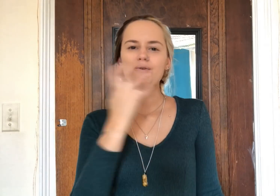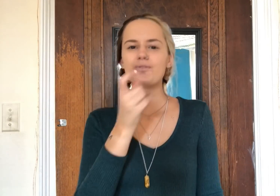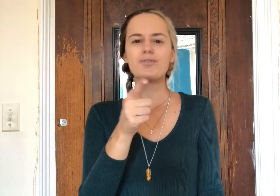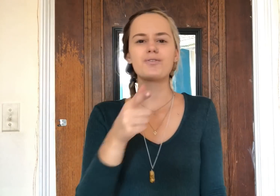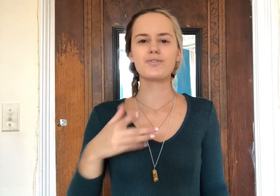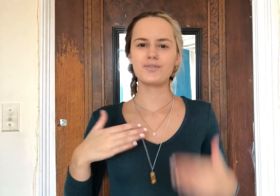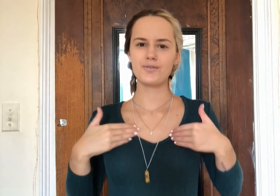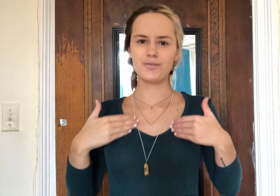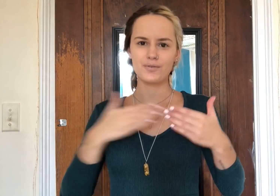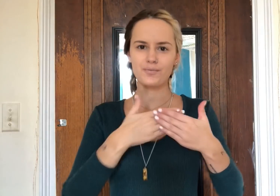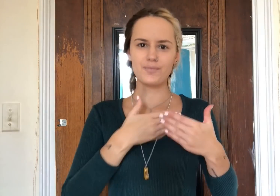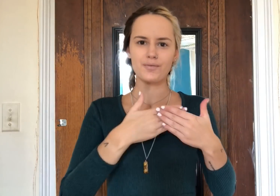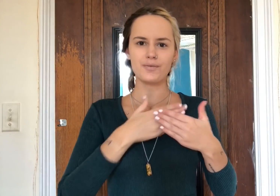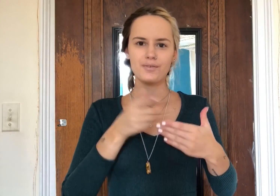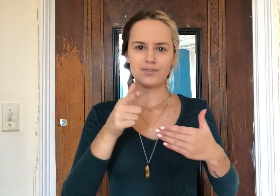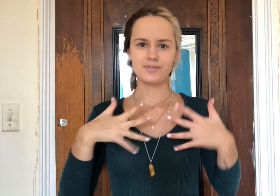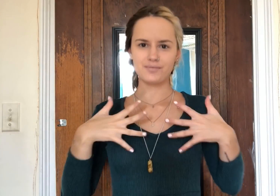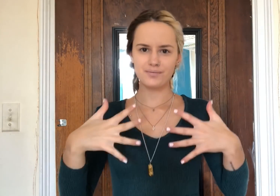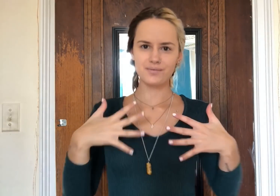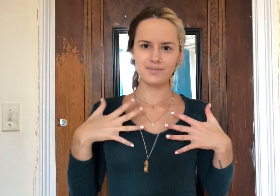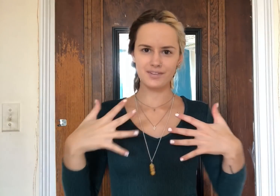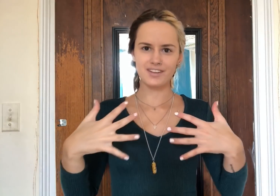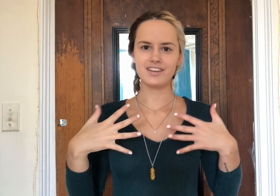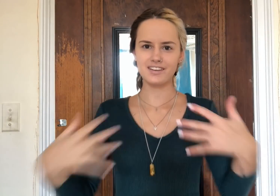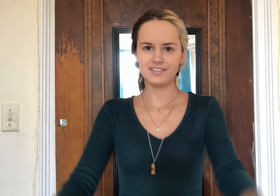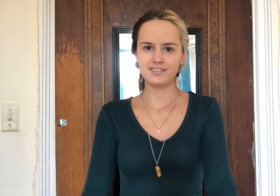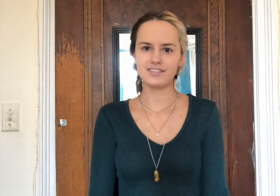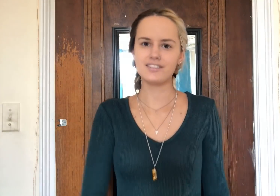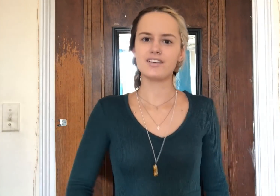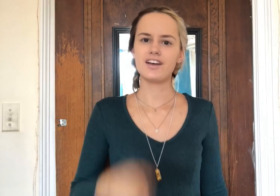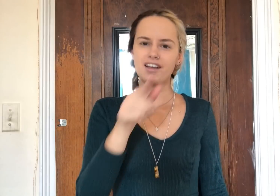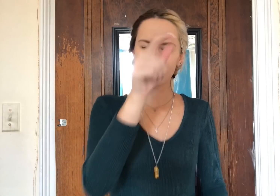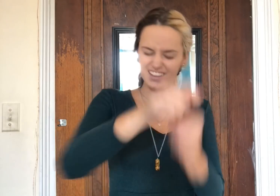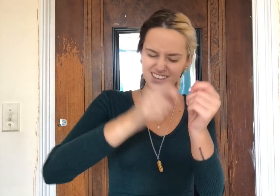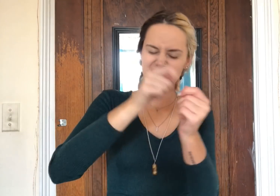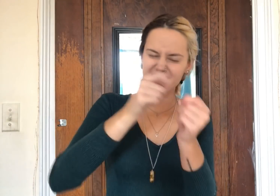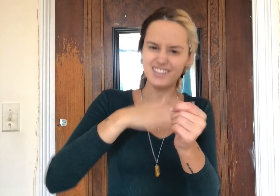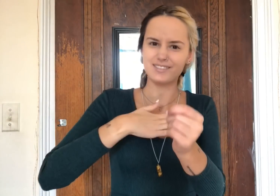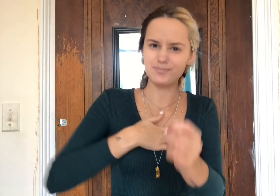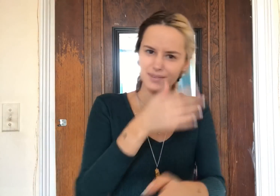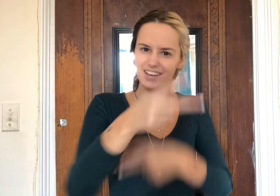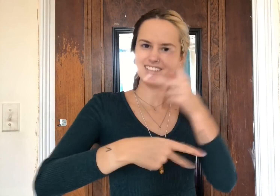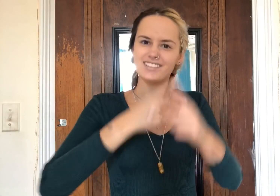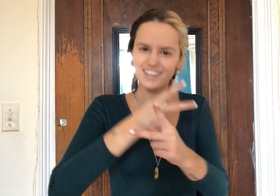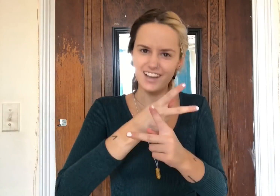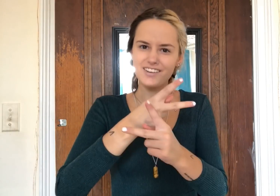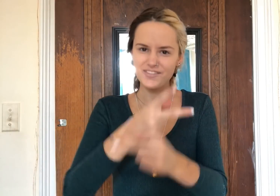Oh, You got a pulse and you are breathing. You're, You're, You're just my type.